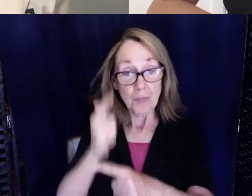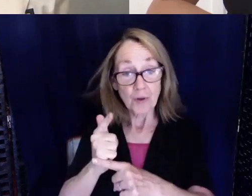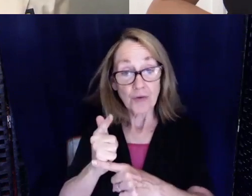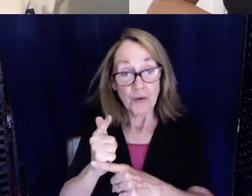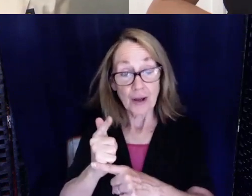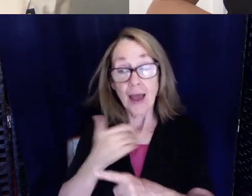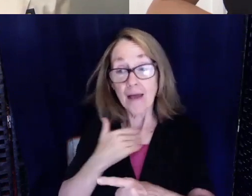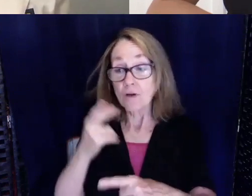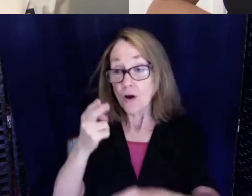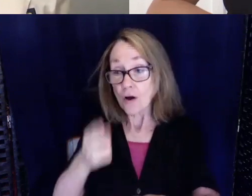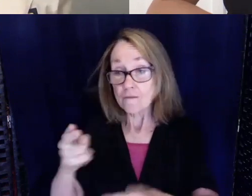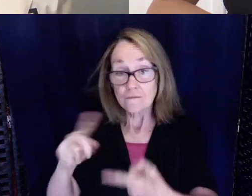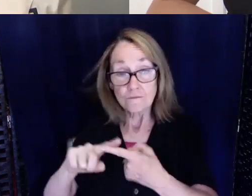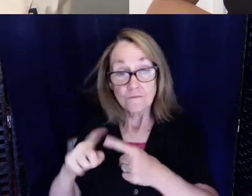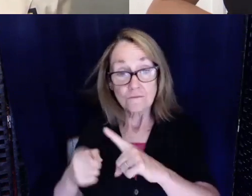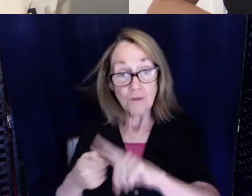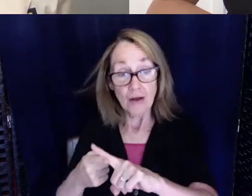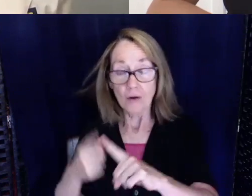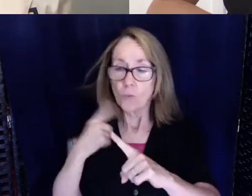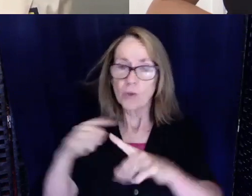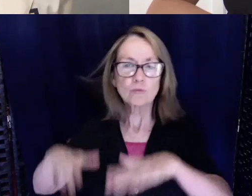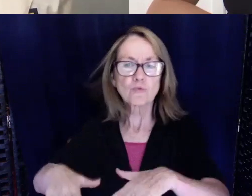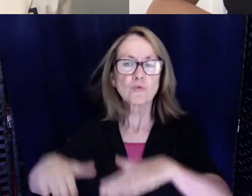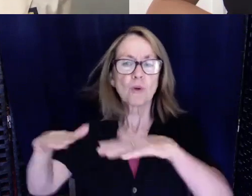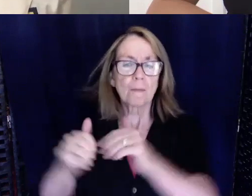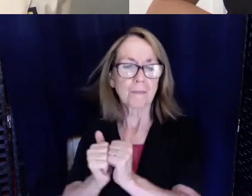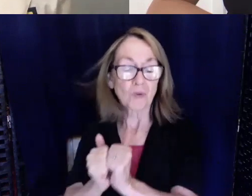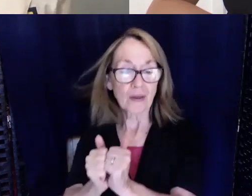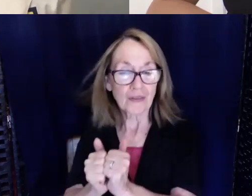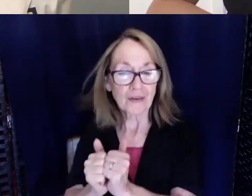and that we all grew up together. But it wasn't really until college